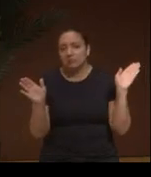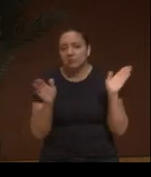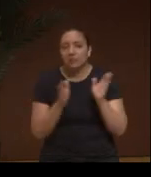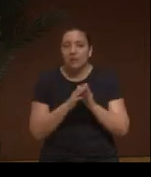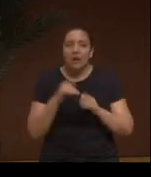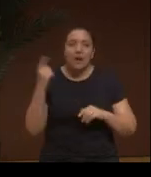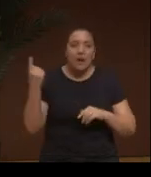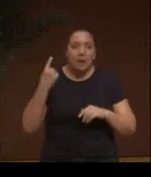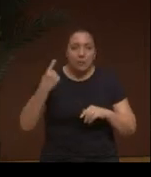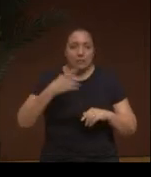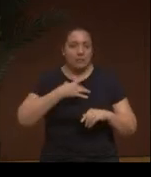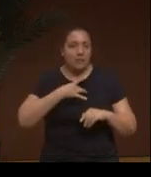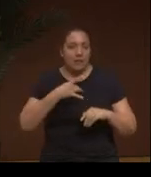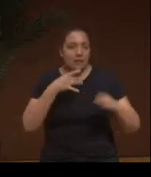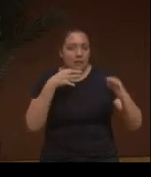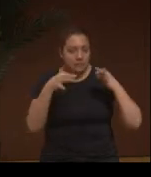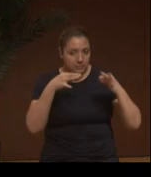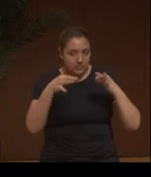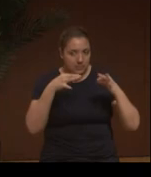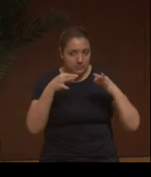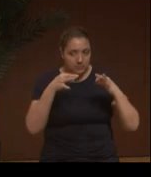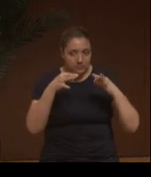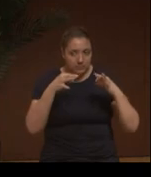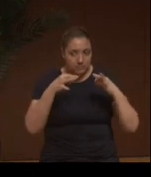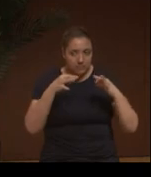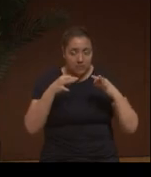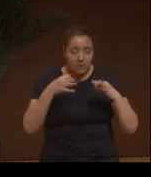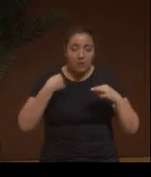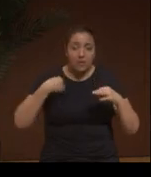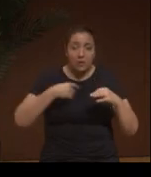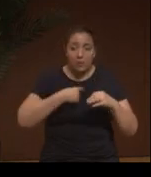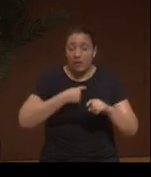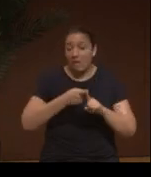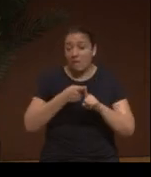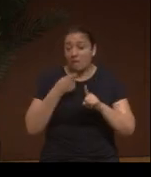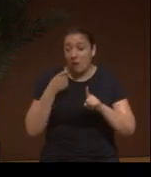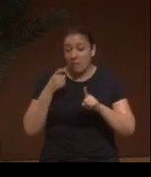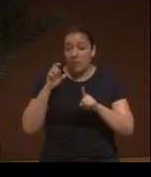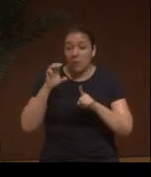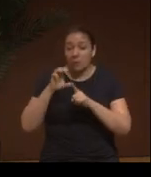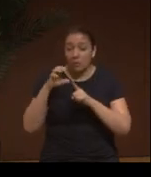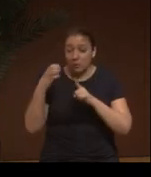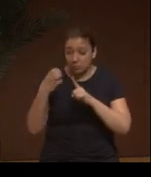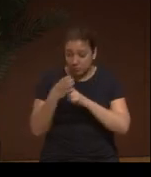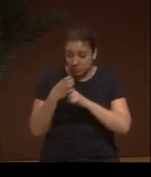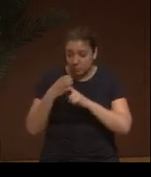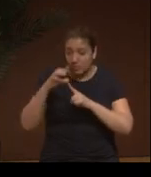they don't have to be Taíno- or I'm with our people or in general,